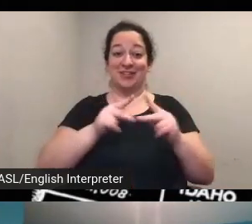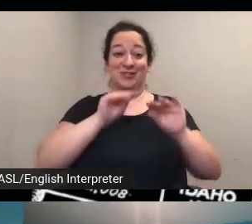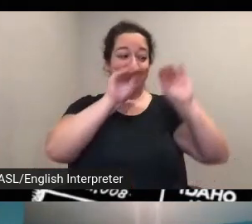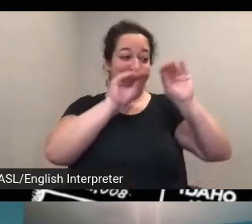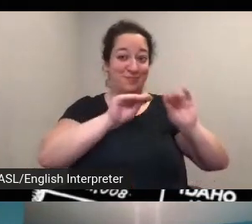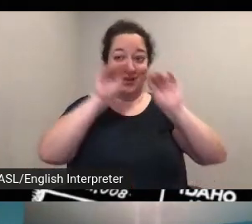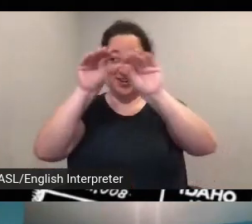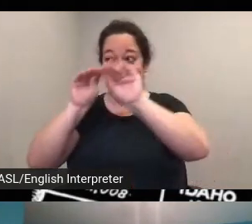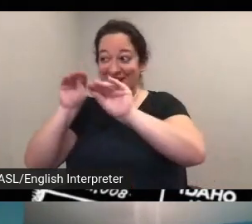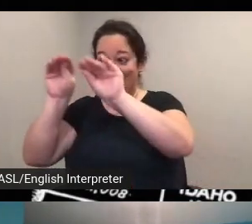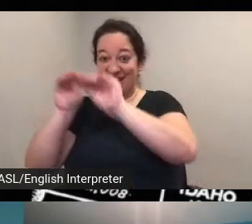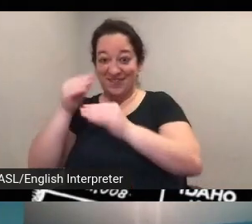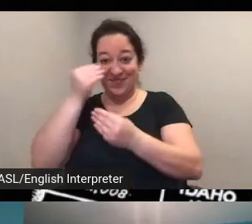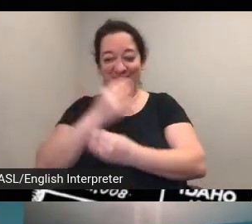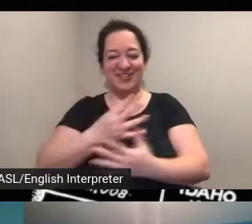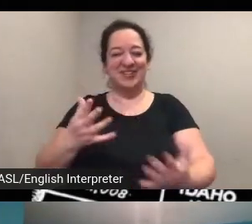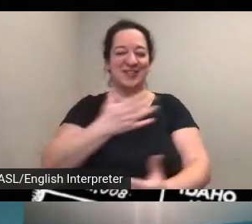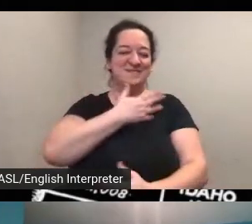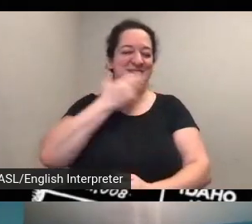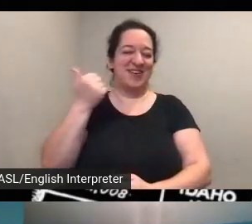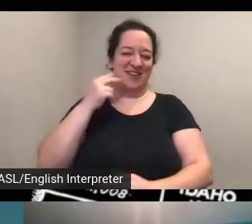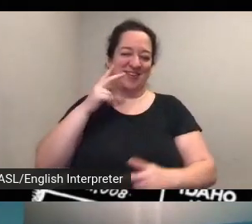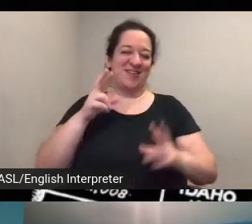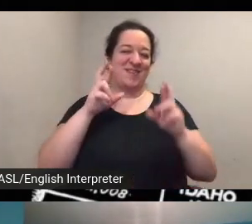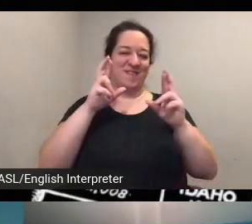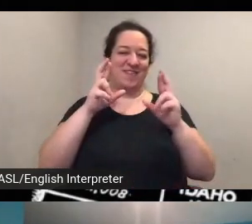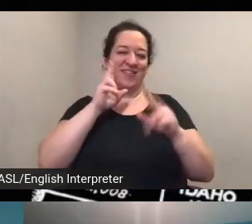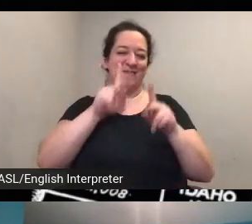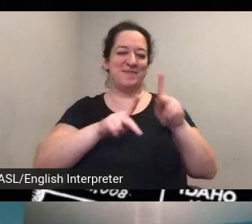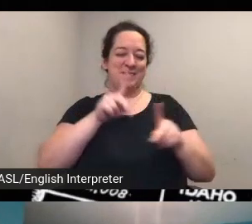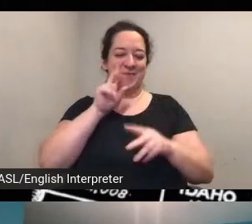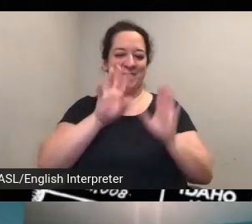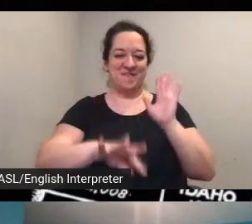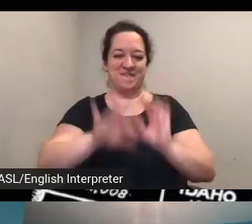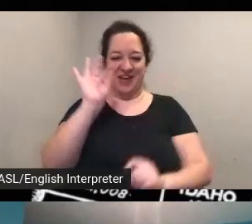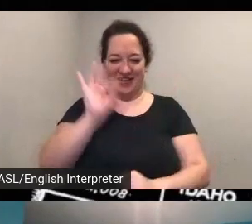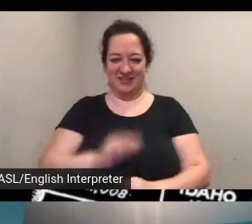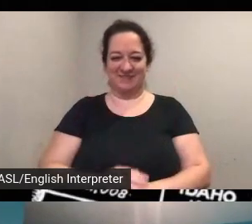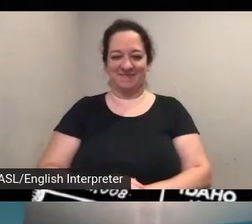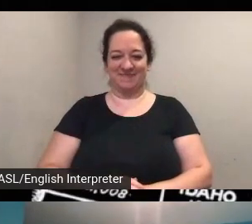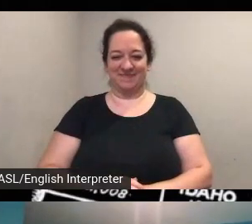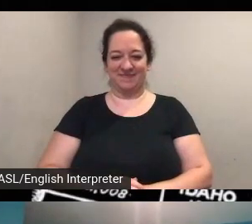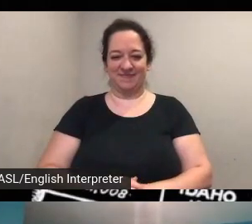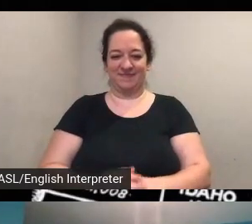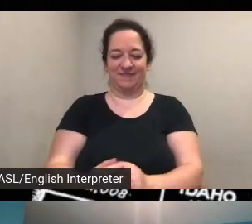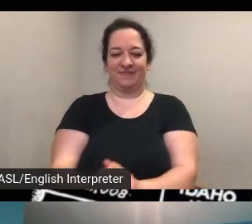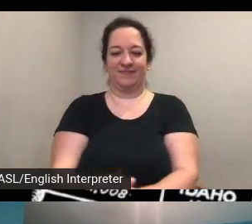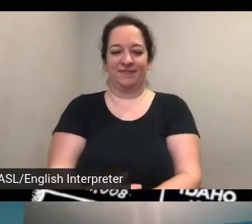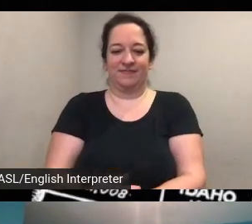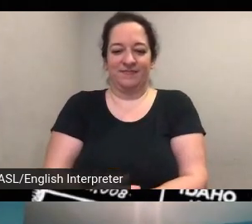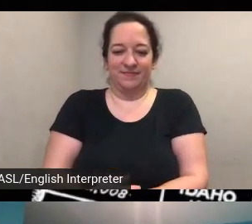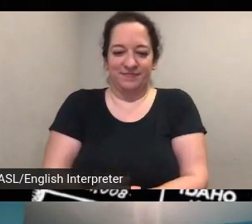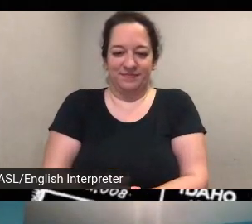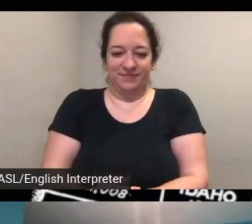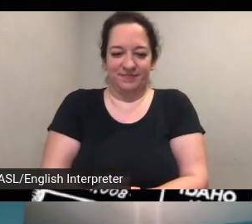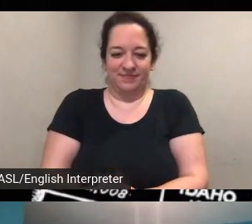the hopes that people will find it fantastic um let's see i'm just uh checking back there are